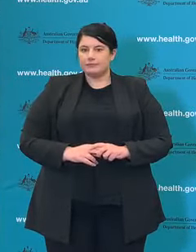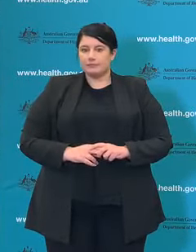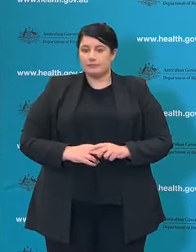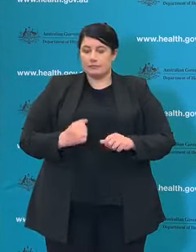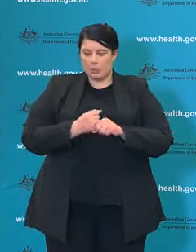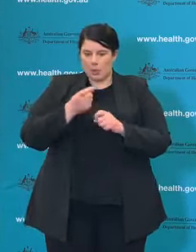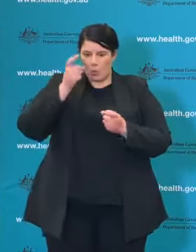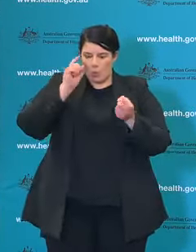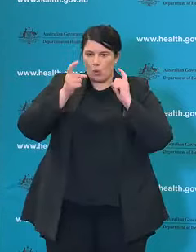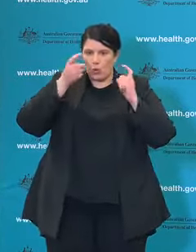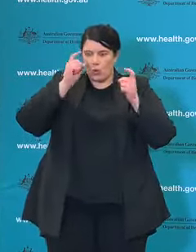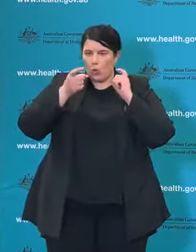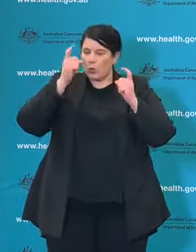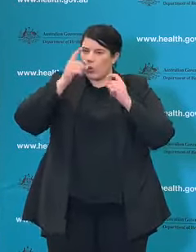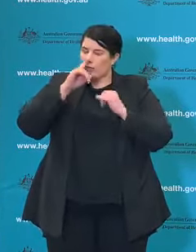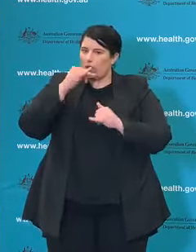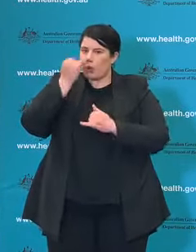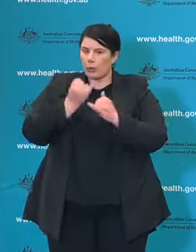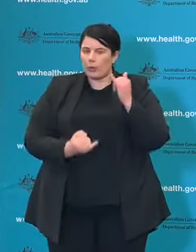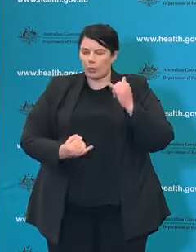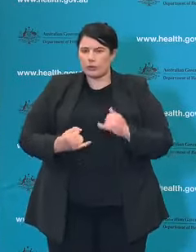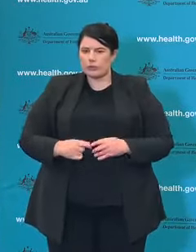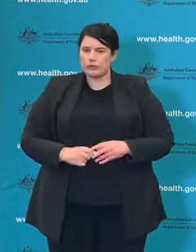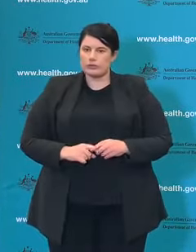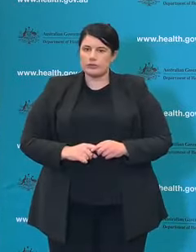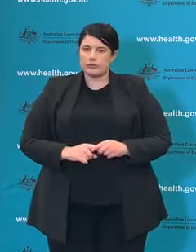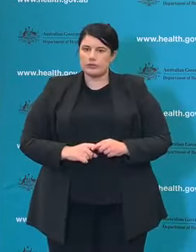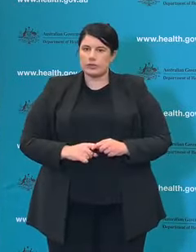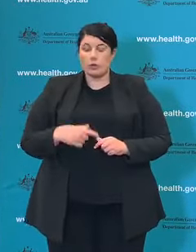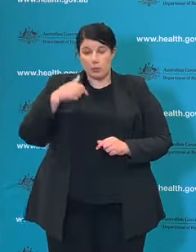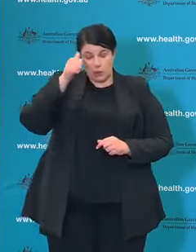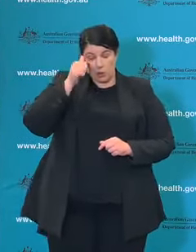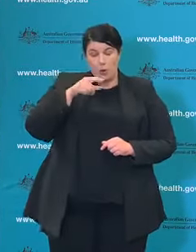of course and we know that that is taking its toll on our colleagues down